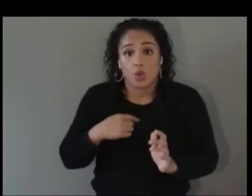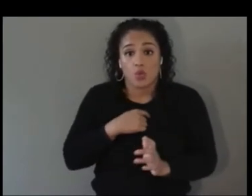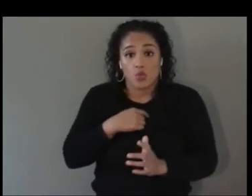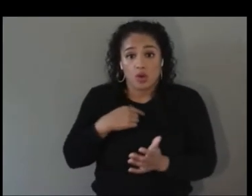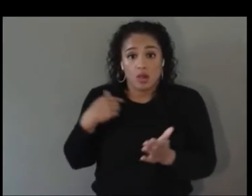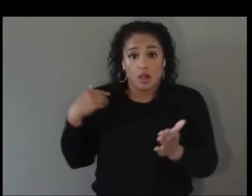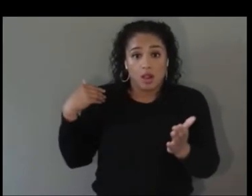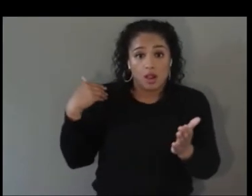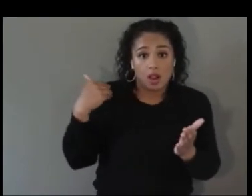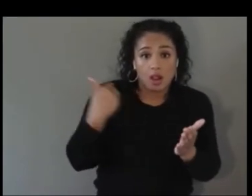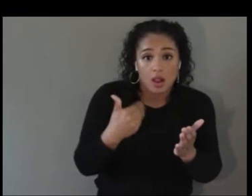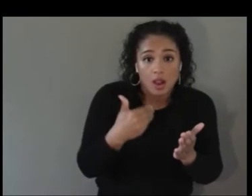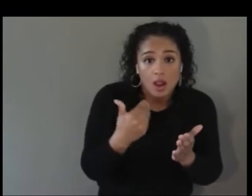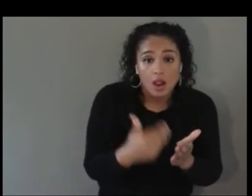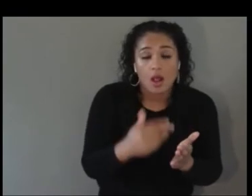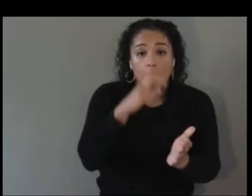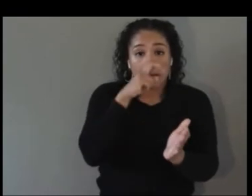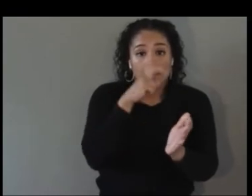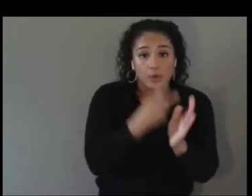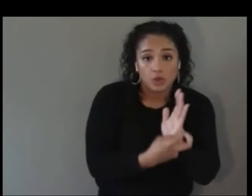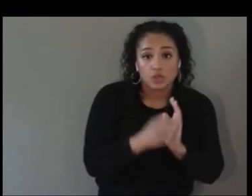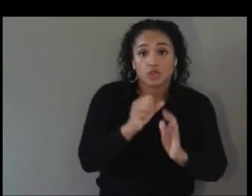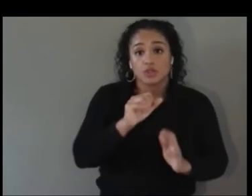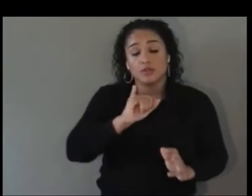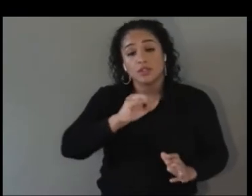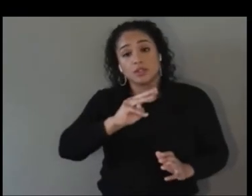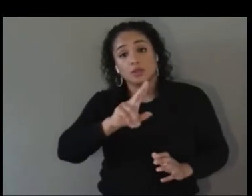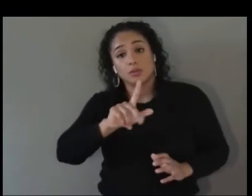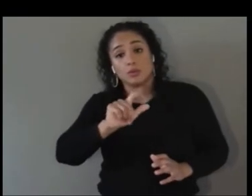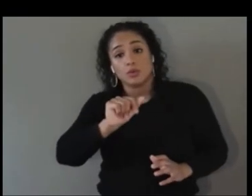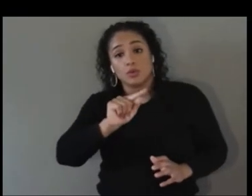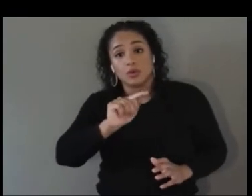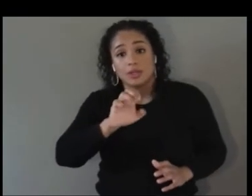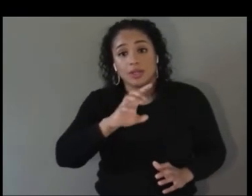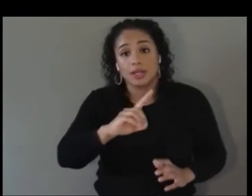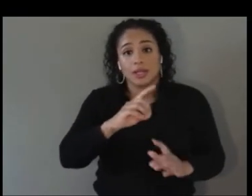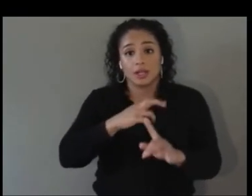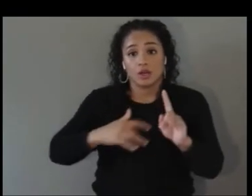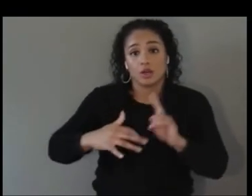simulated environments when it comes to XR and ways that we-